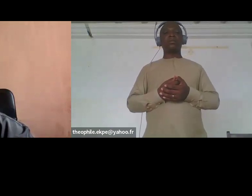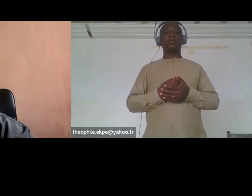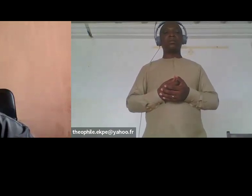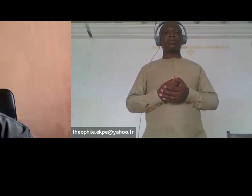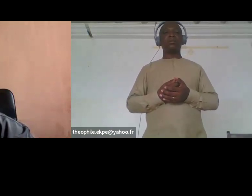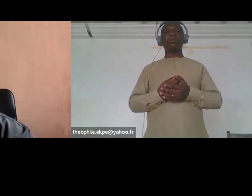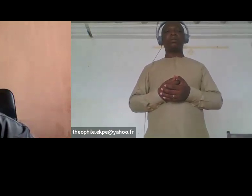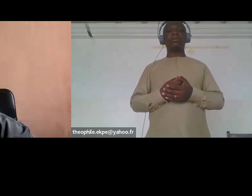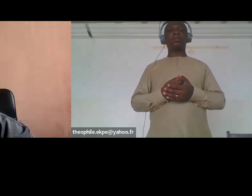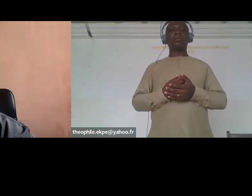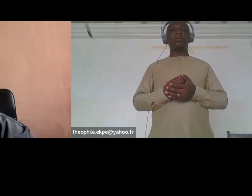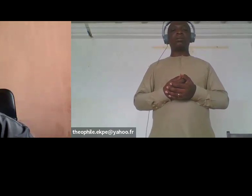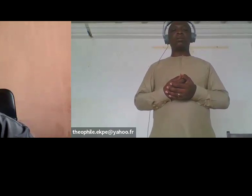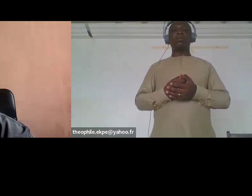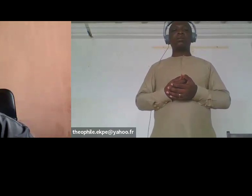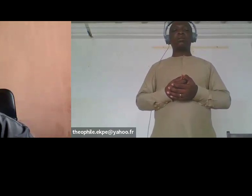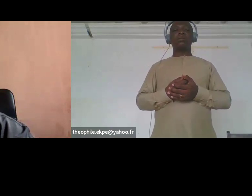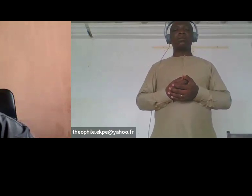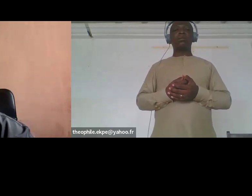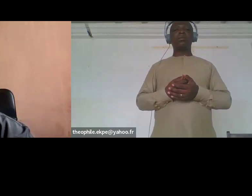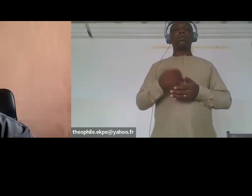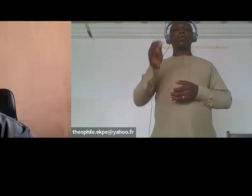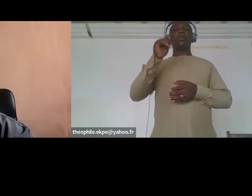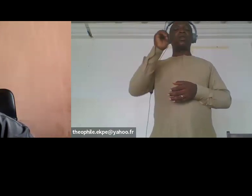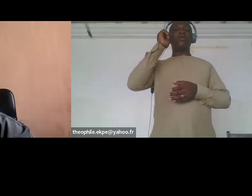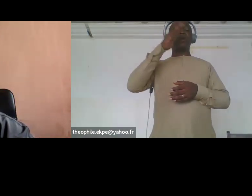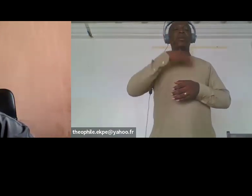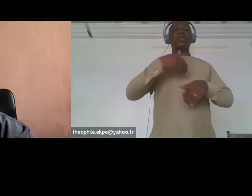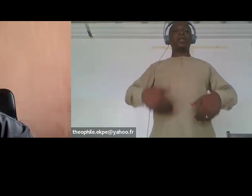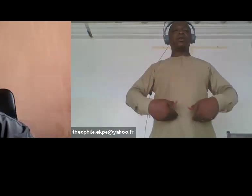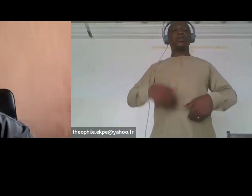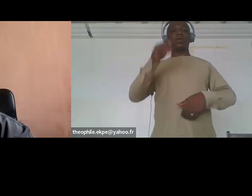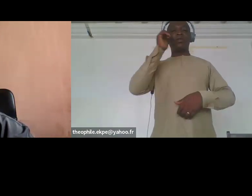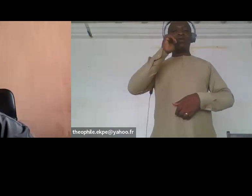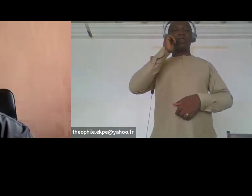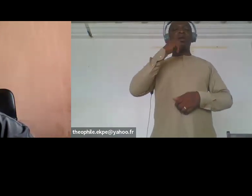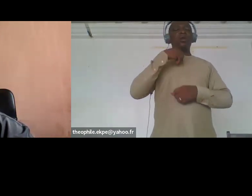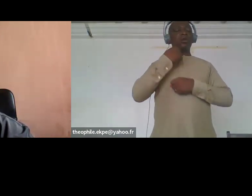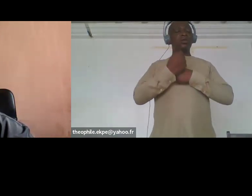discrimination and this discrimination increases